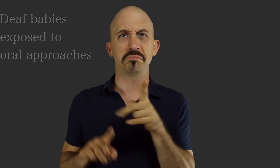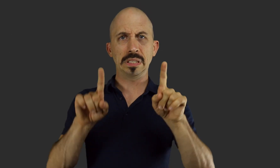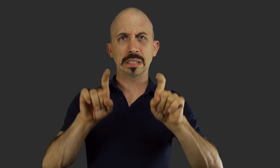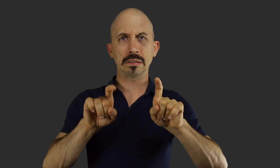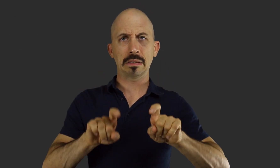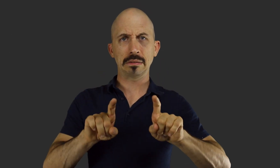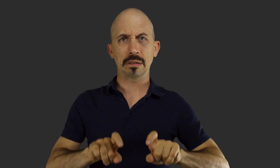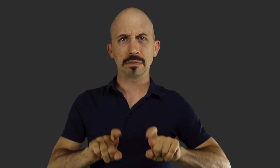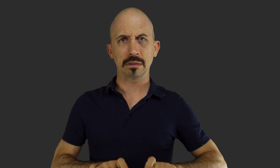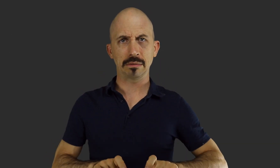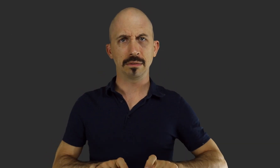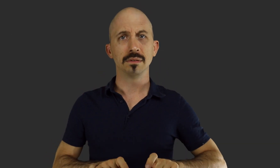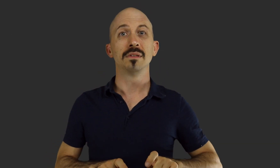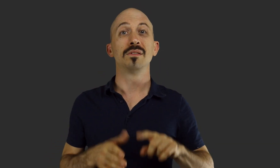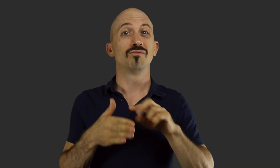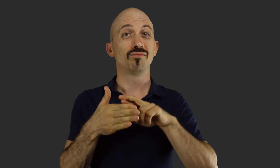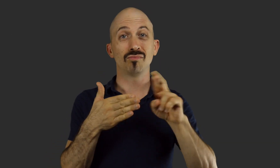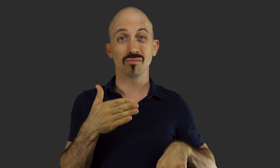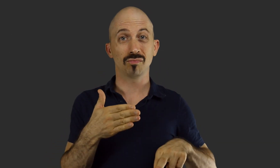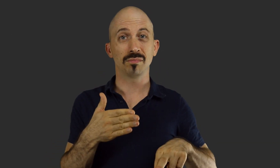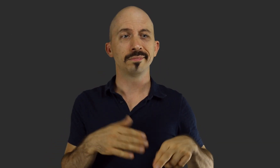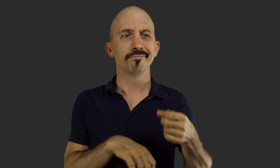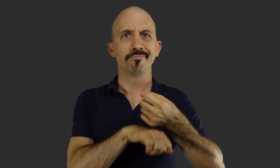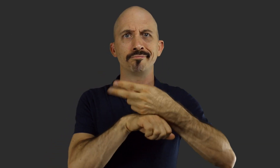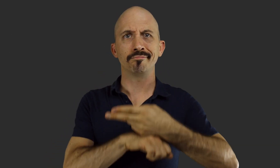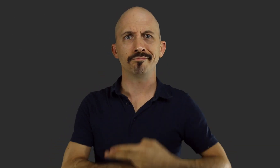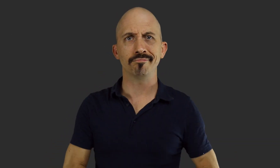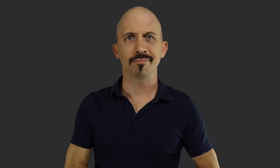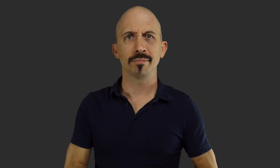Both of them were comparatively tested. The results? The ASL-exposed babies beat the oral-exposed babies.